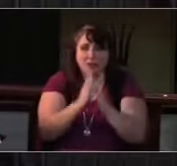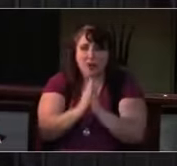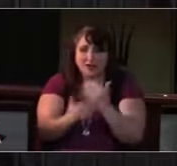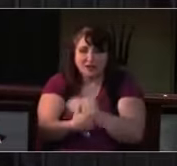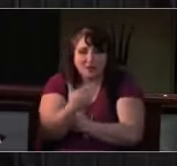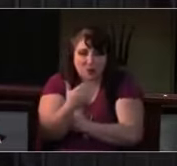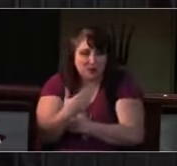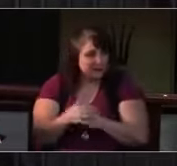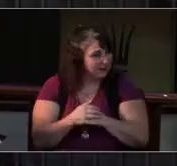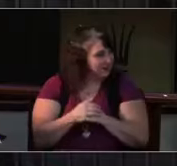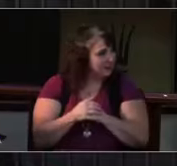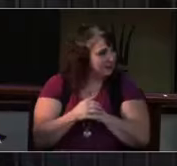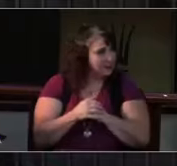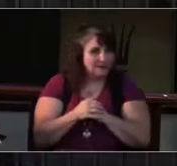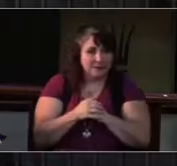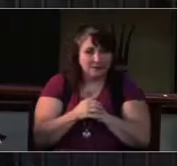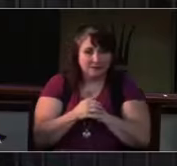Comfort them on this day